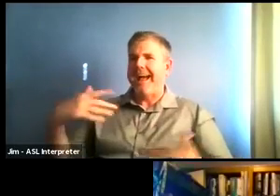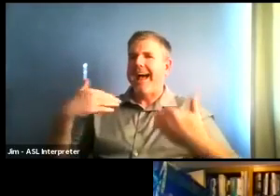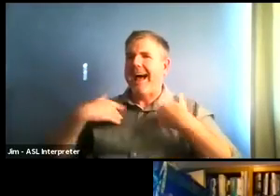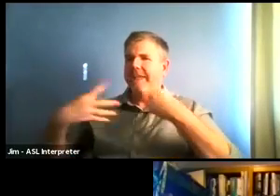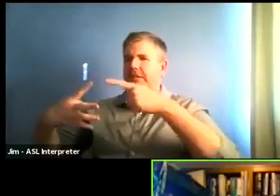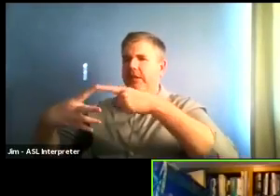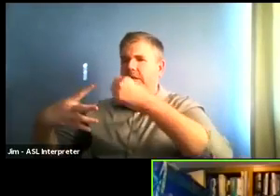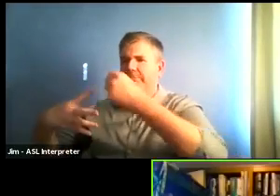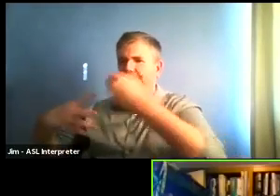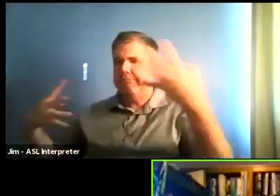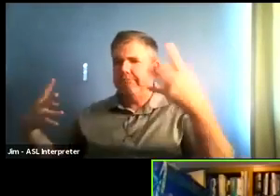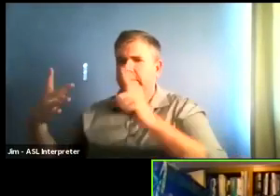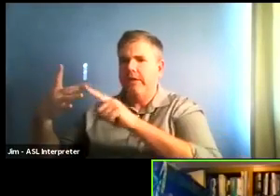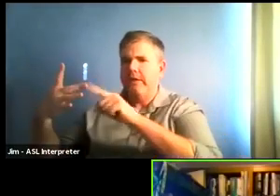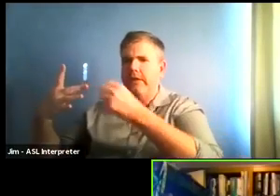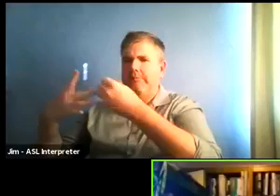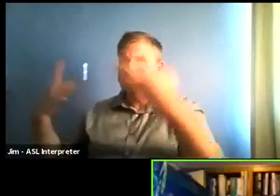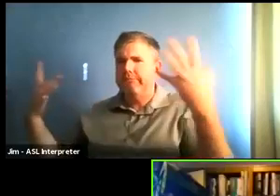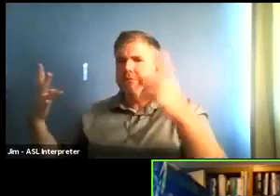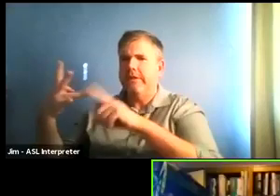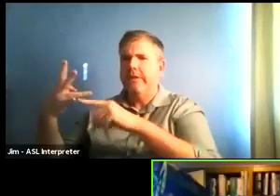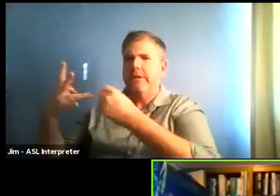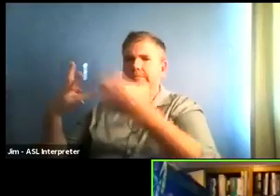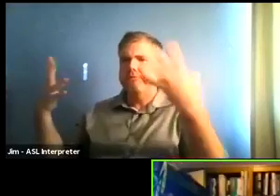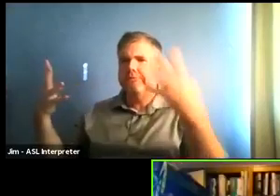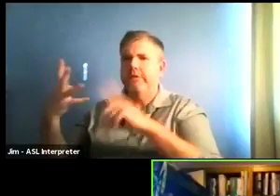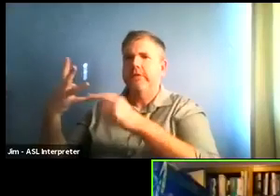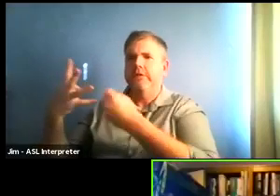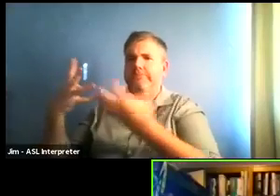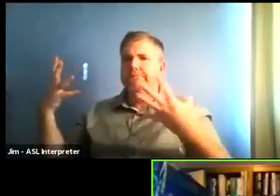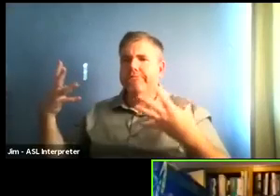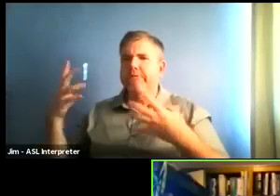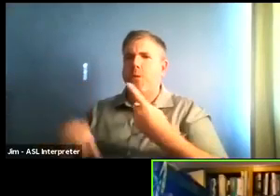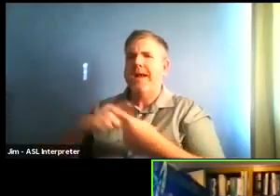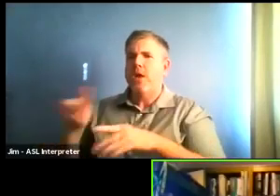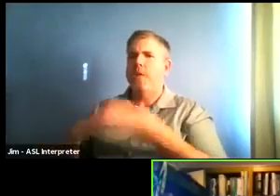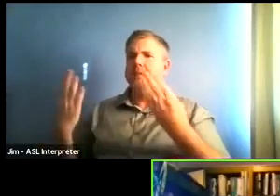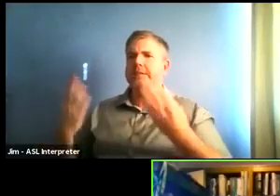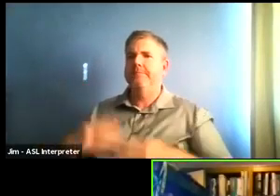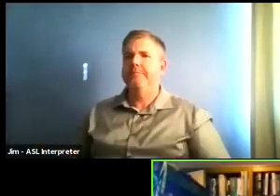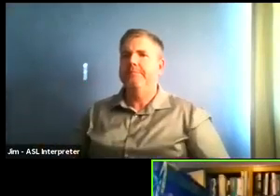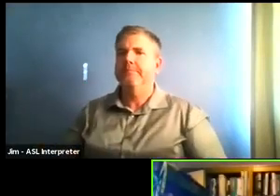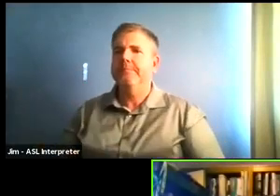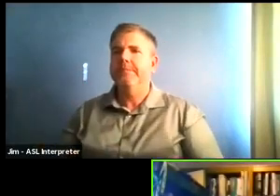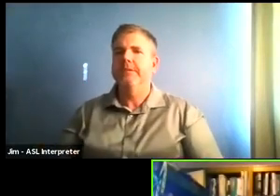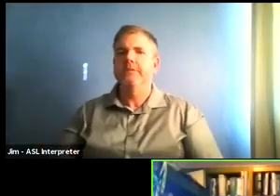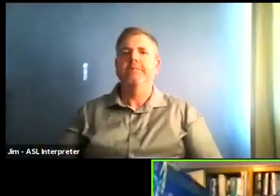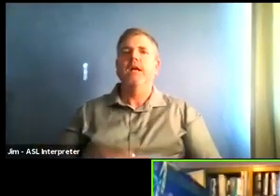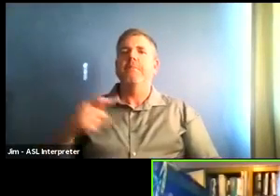I, I believe twenty five percent capacity in the red tier.